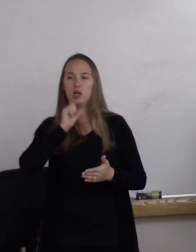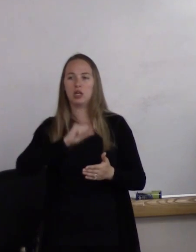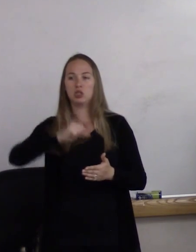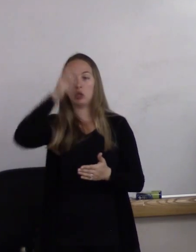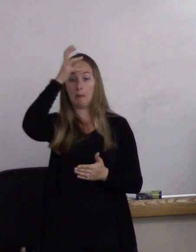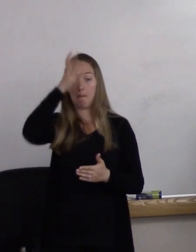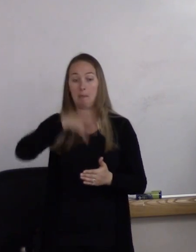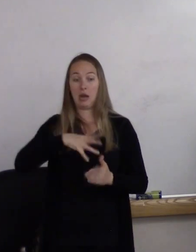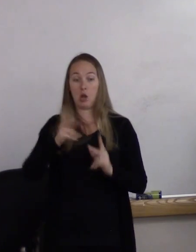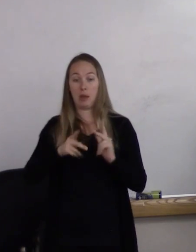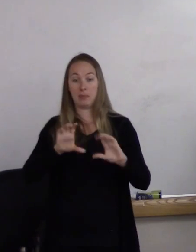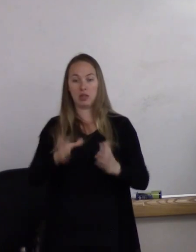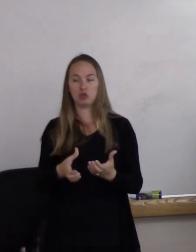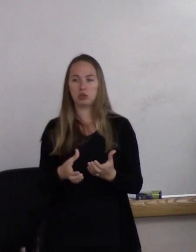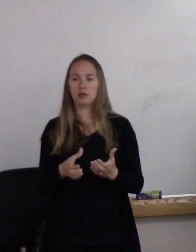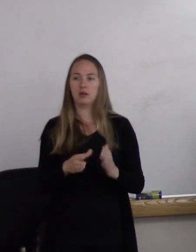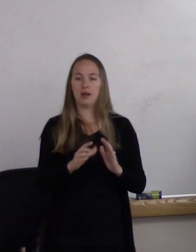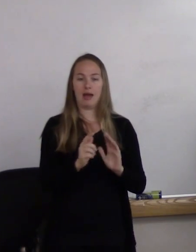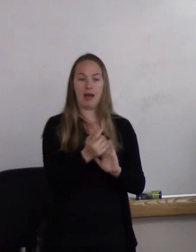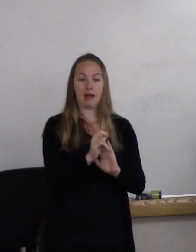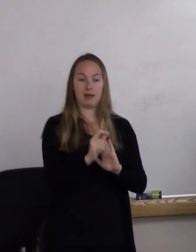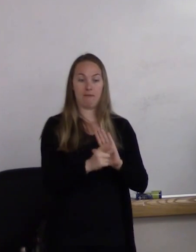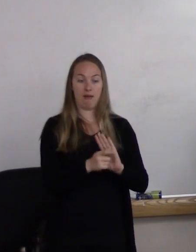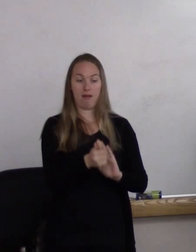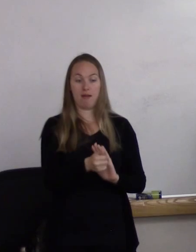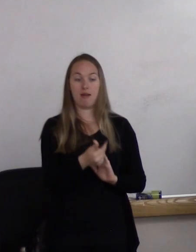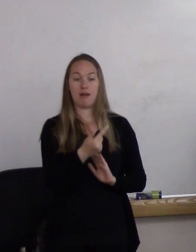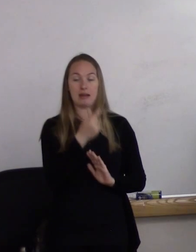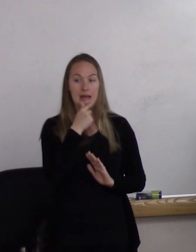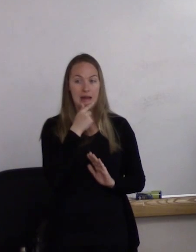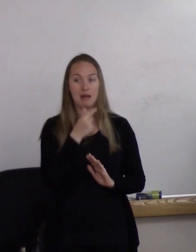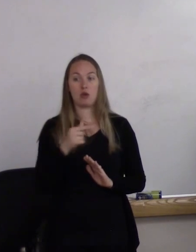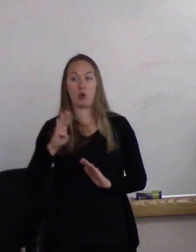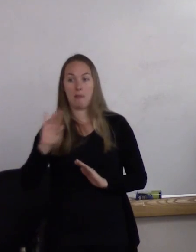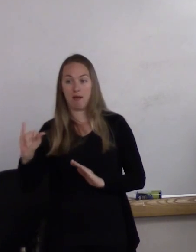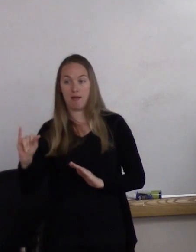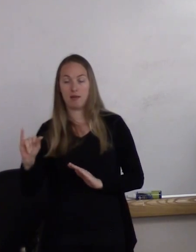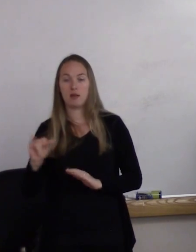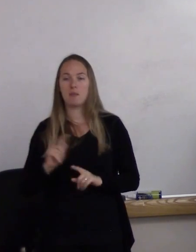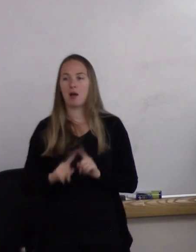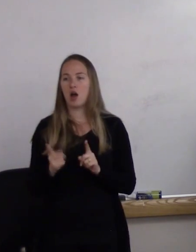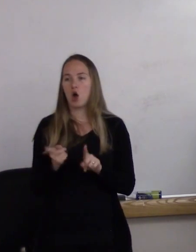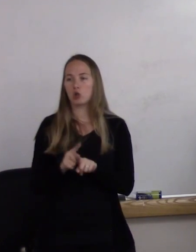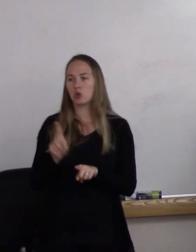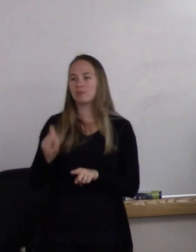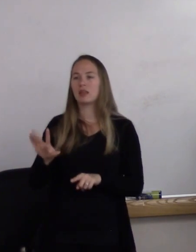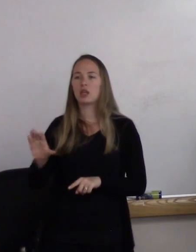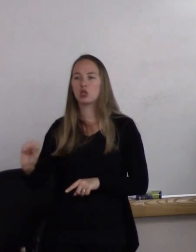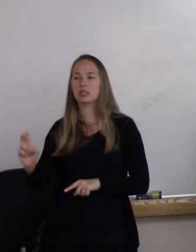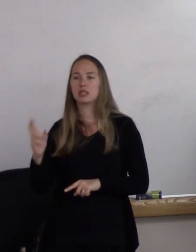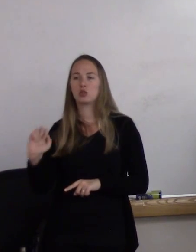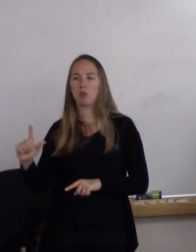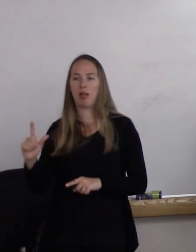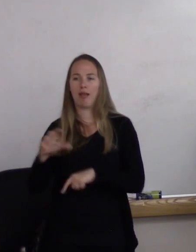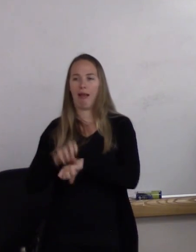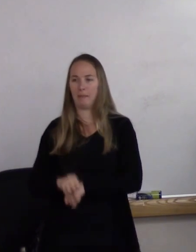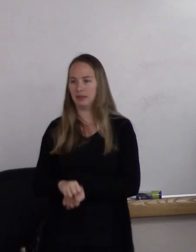identified as being gay or bisexual. But he also asked about their sexual habits. And he asked,